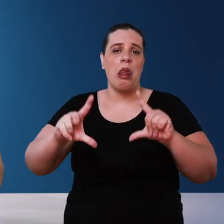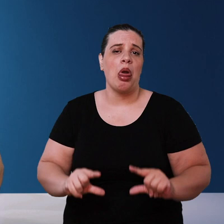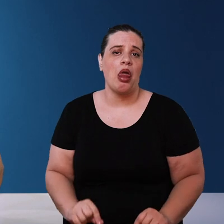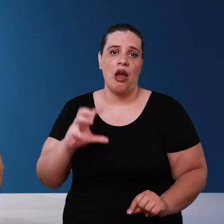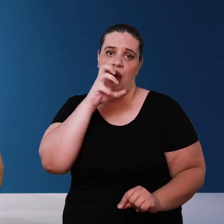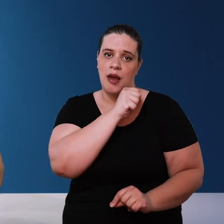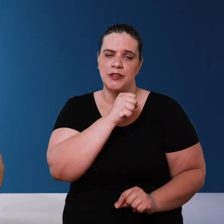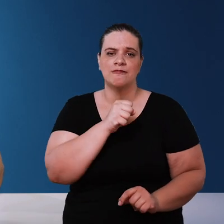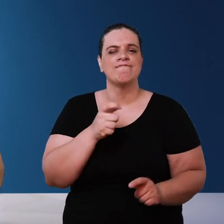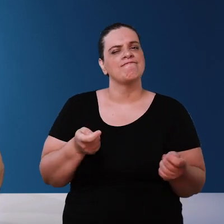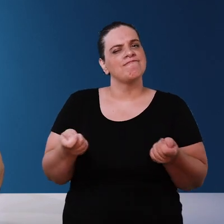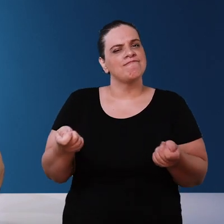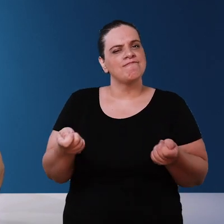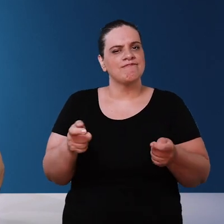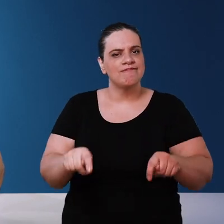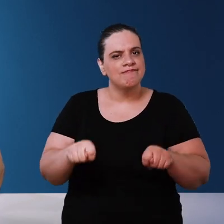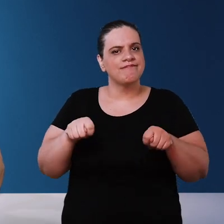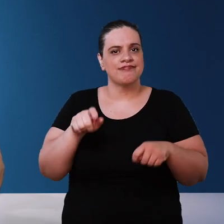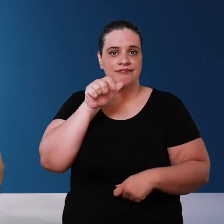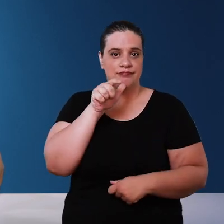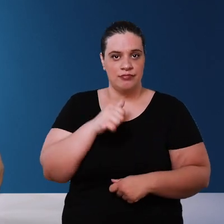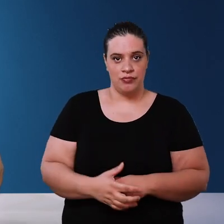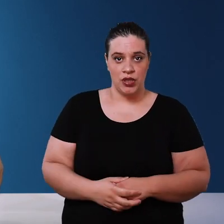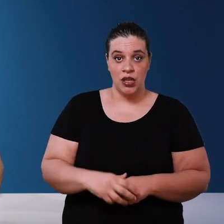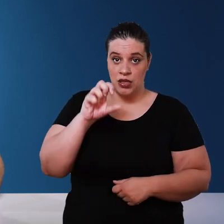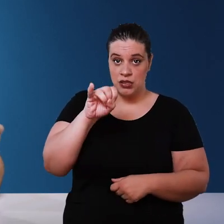plan to consume as little water as possible if you are going to use your water for